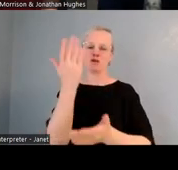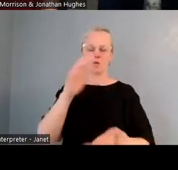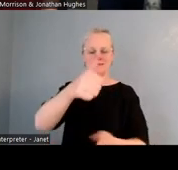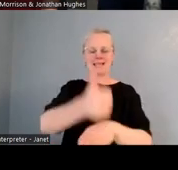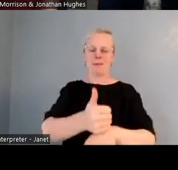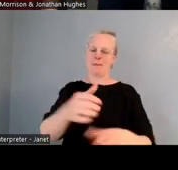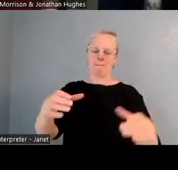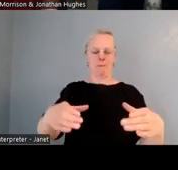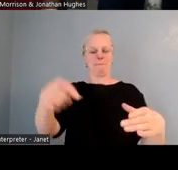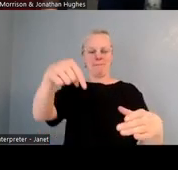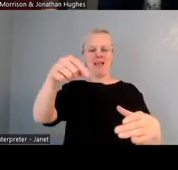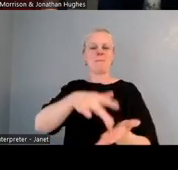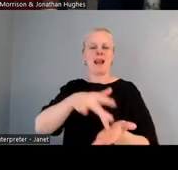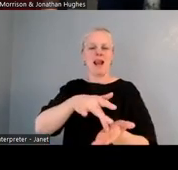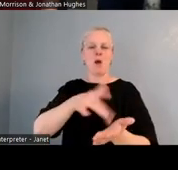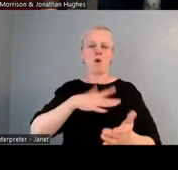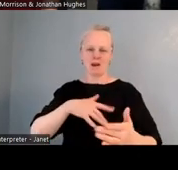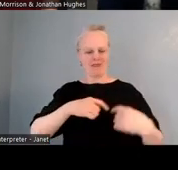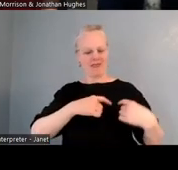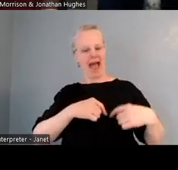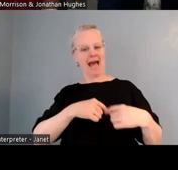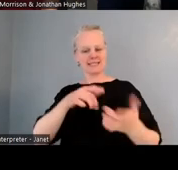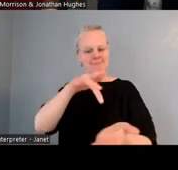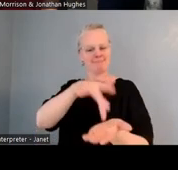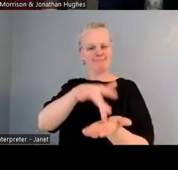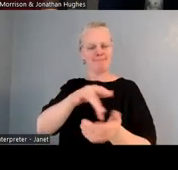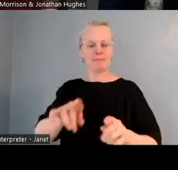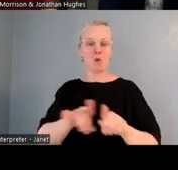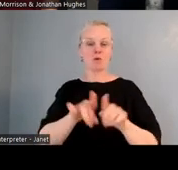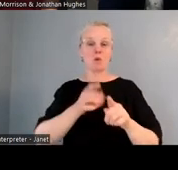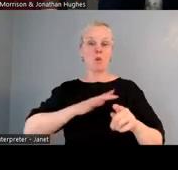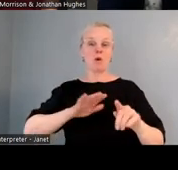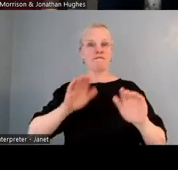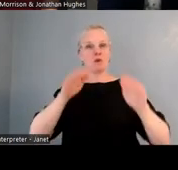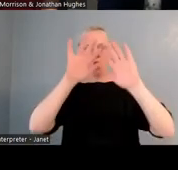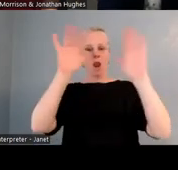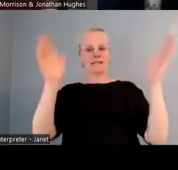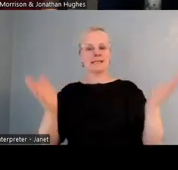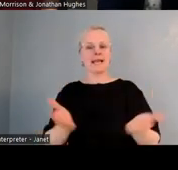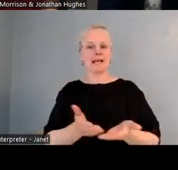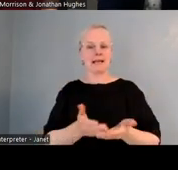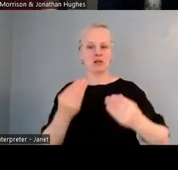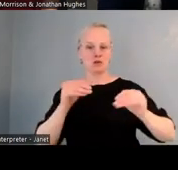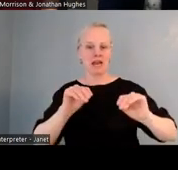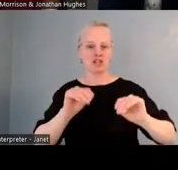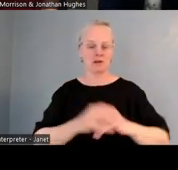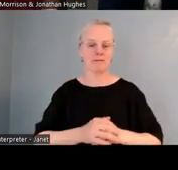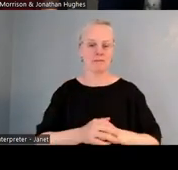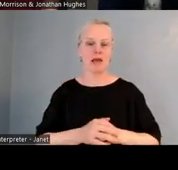And then again, that holistic approach to education, obviously all education is really, really important. It's holistic, but intermediate schools are here